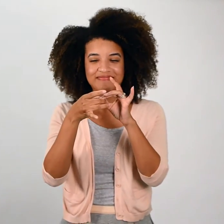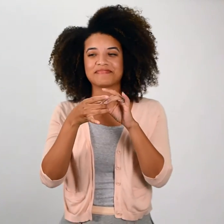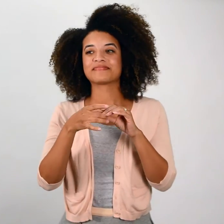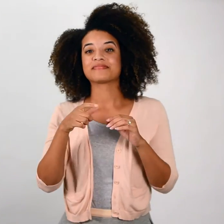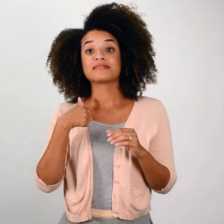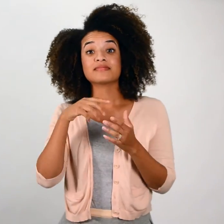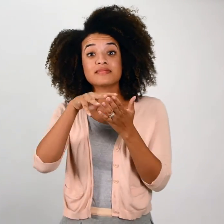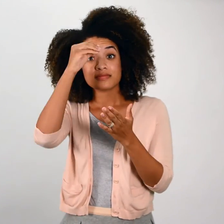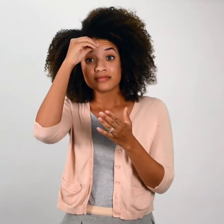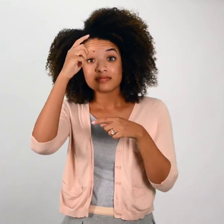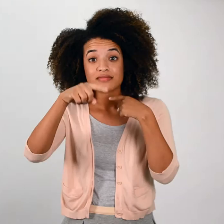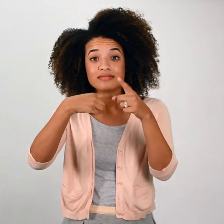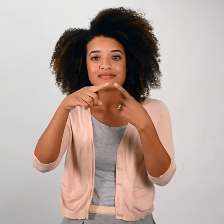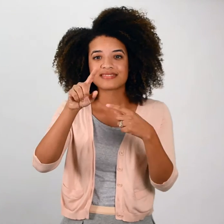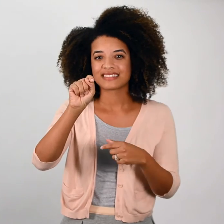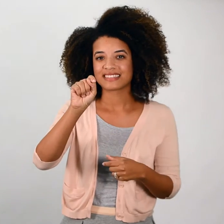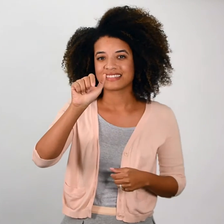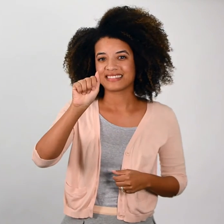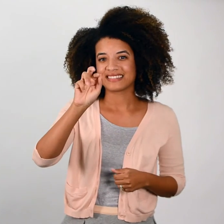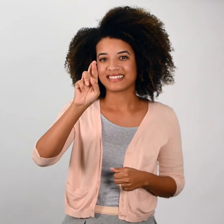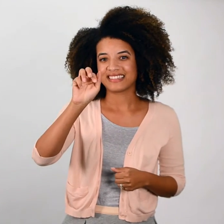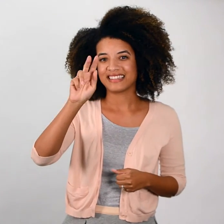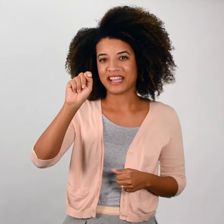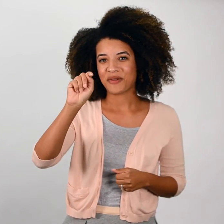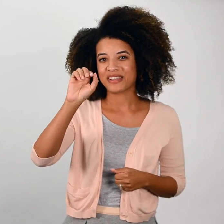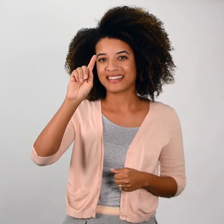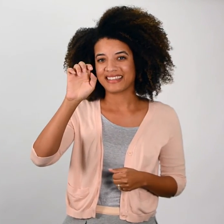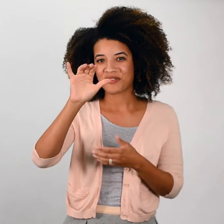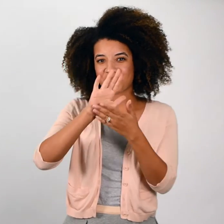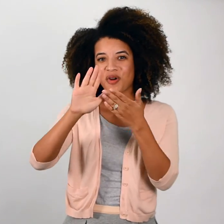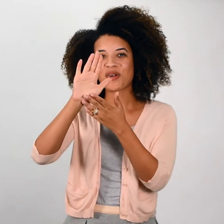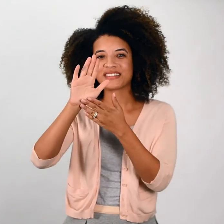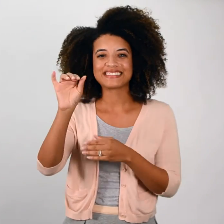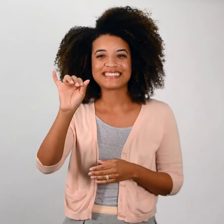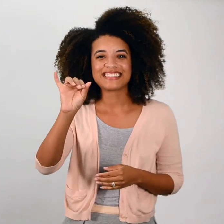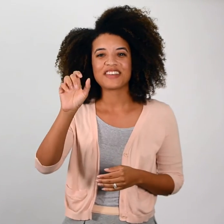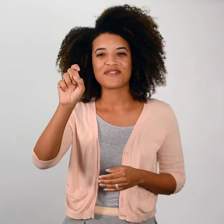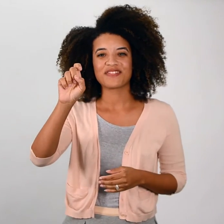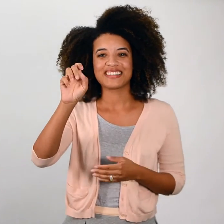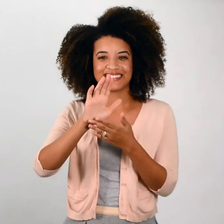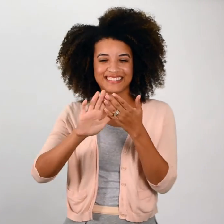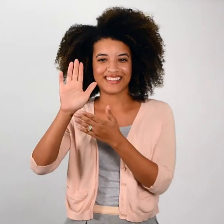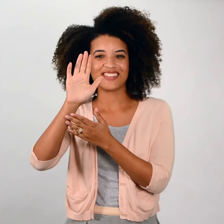I learned sign language at Tarrant County College as well as Phoenix College.